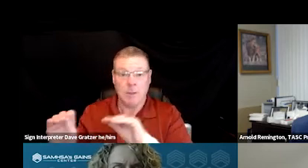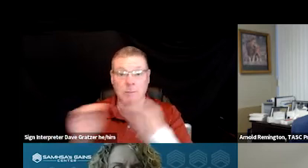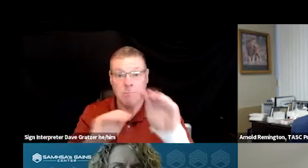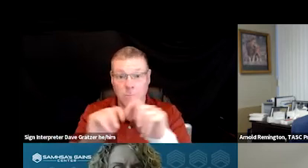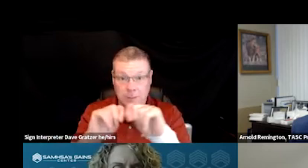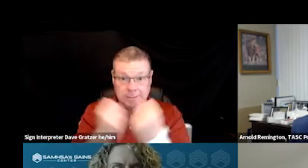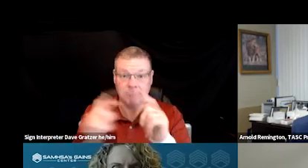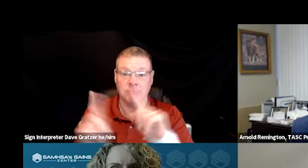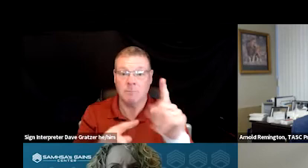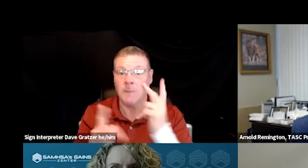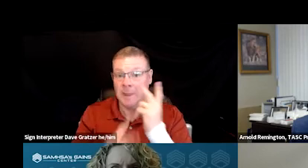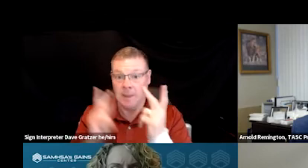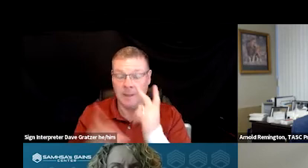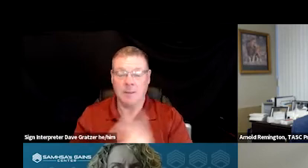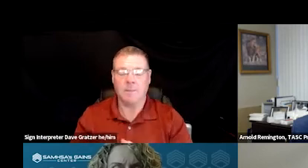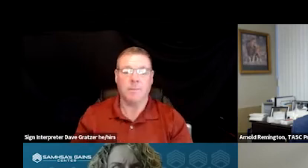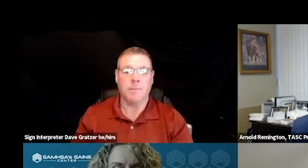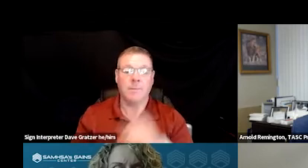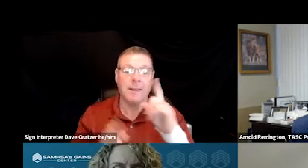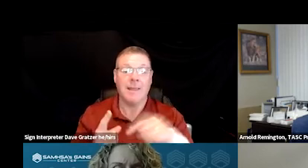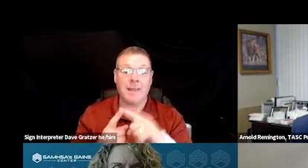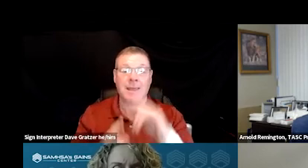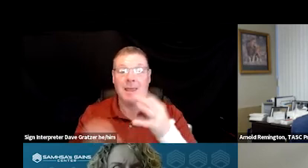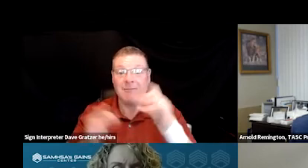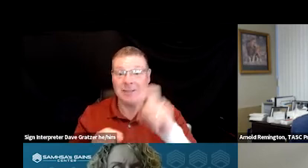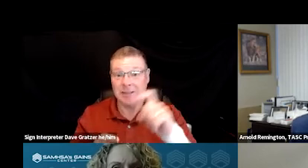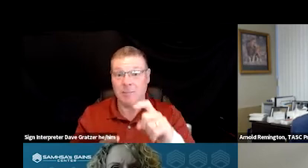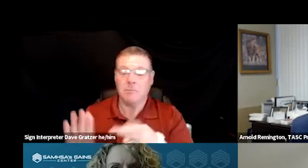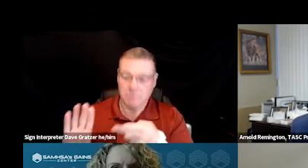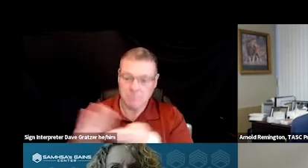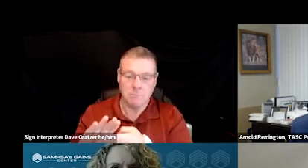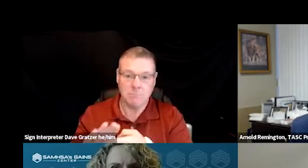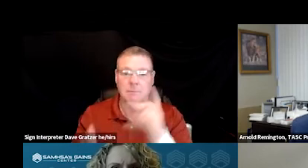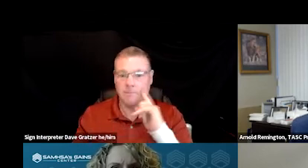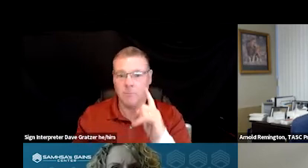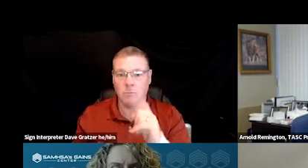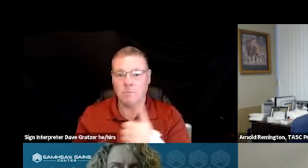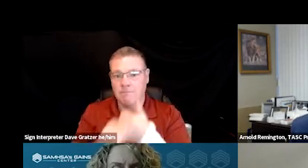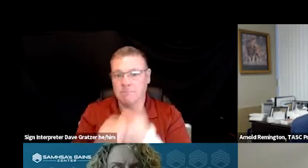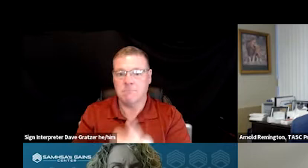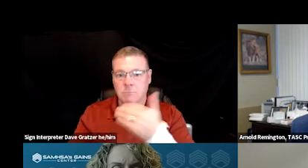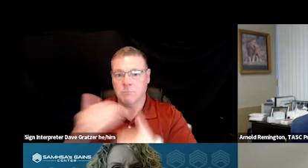see them in that rural community. And then if somebody needs the bed registry to track them through that process, next slide.